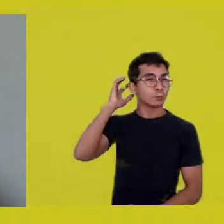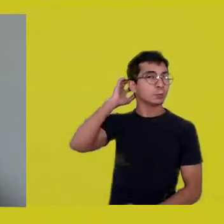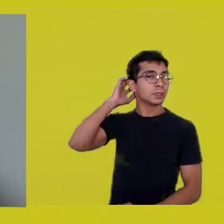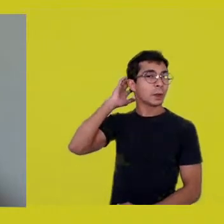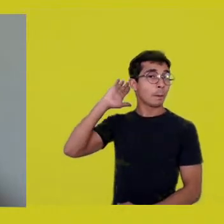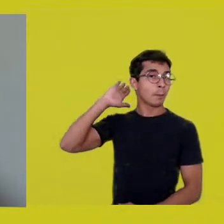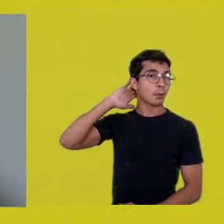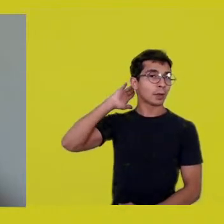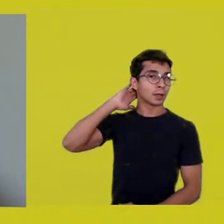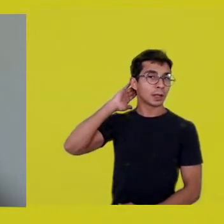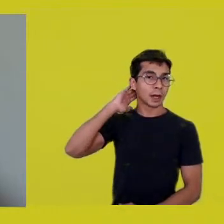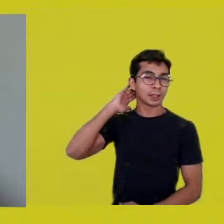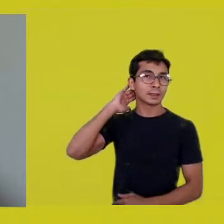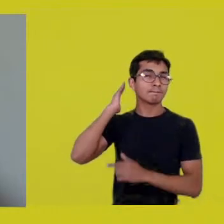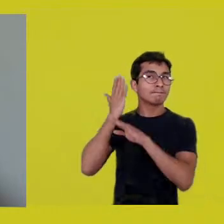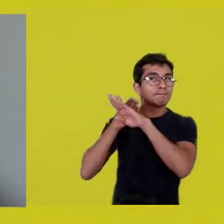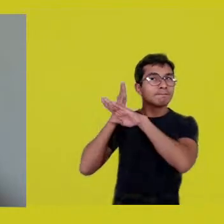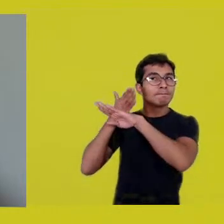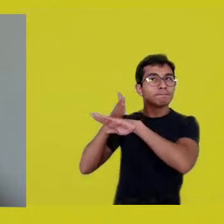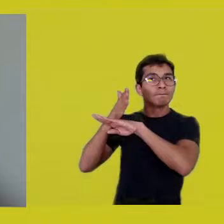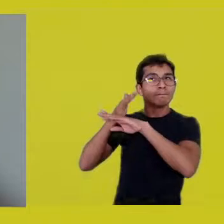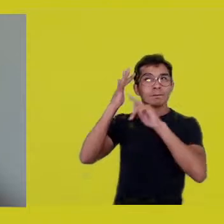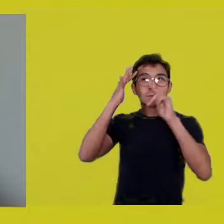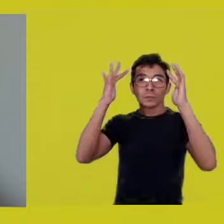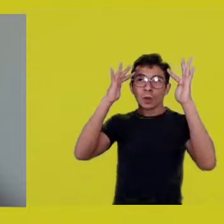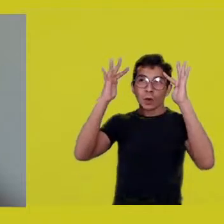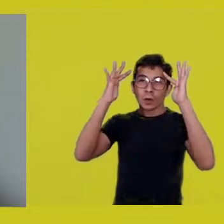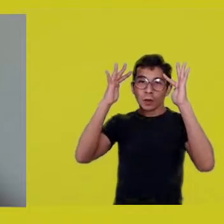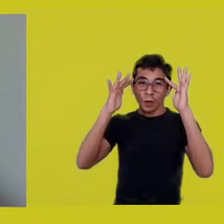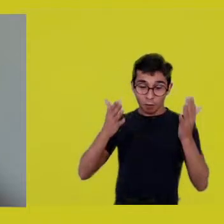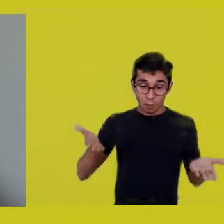You’ll live a tough life.